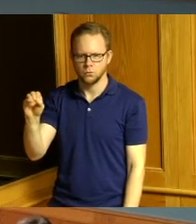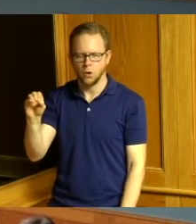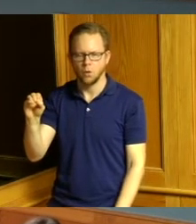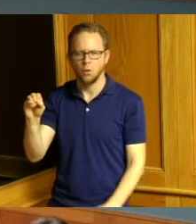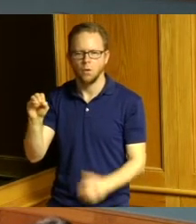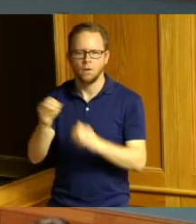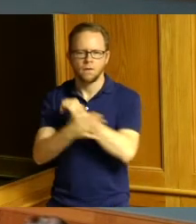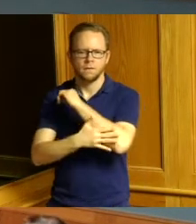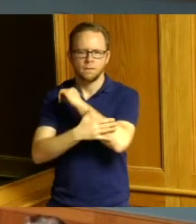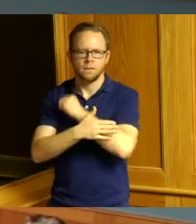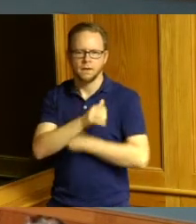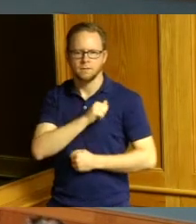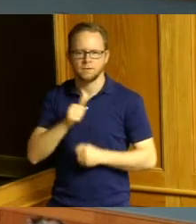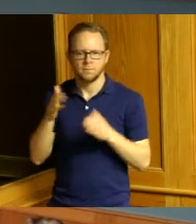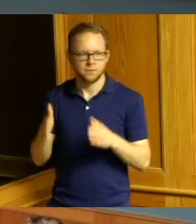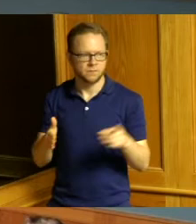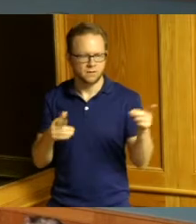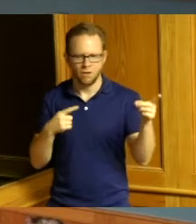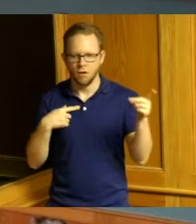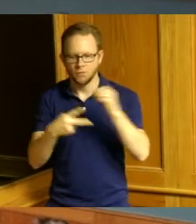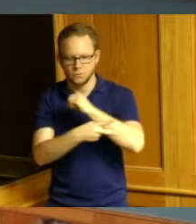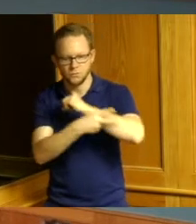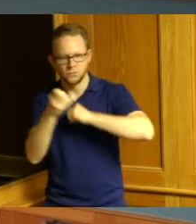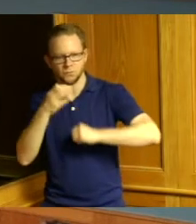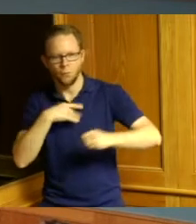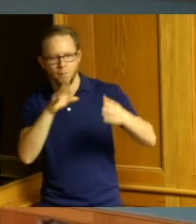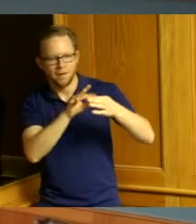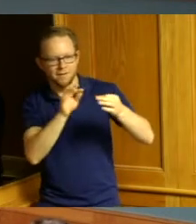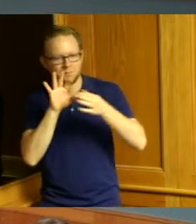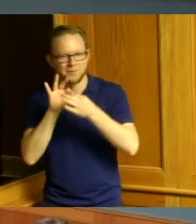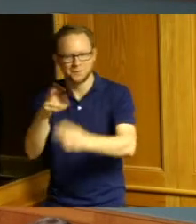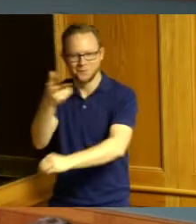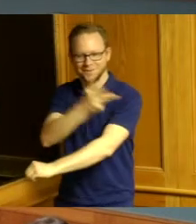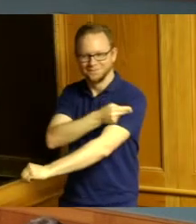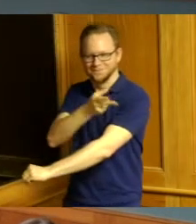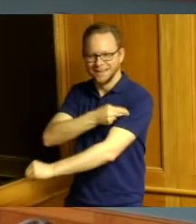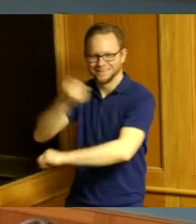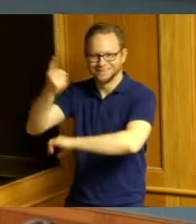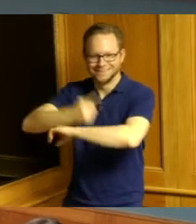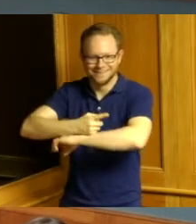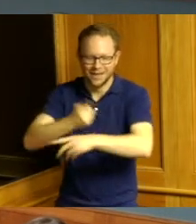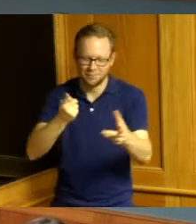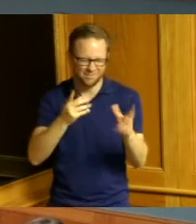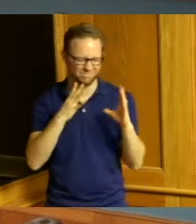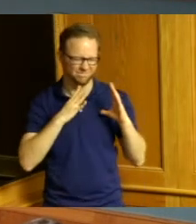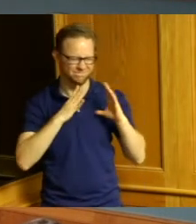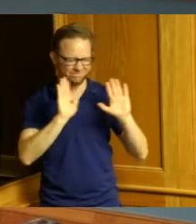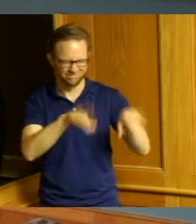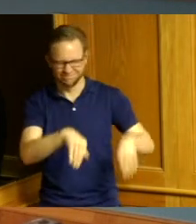and you stole my thunder on the vaccination clinic but that's that's that's fine so that was really